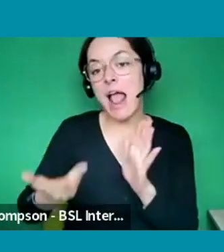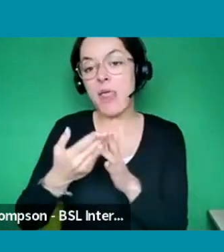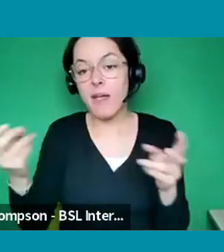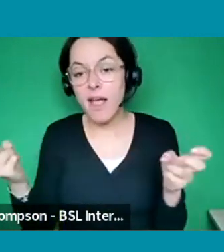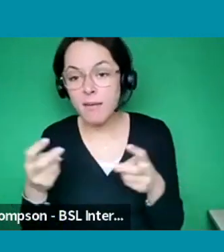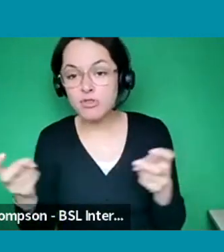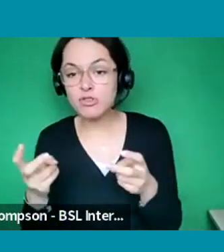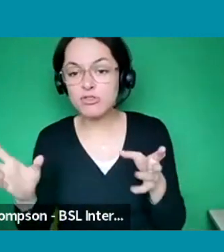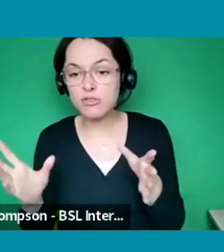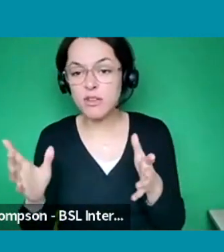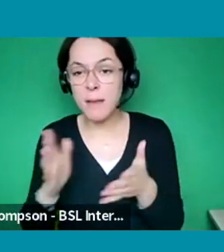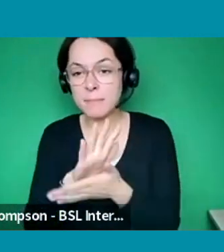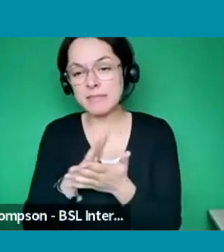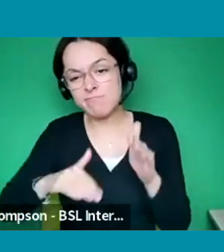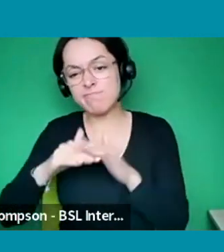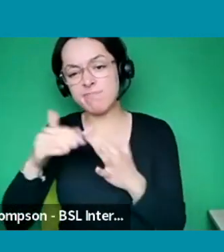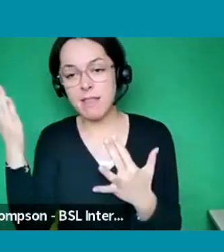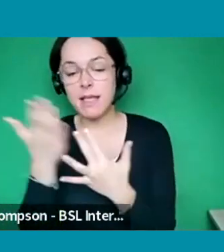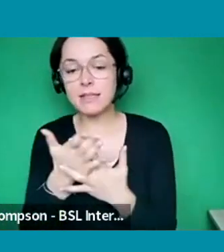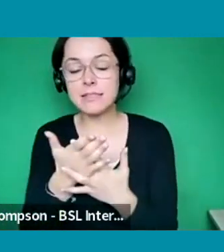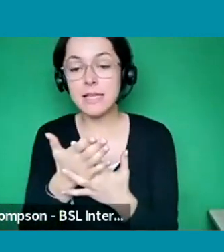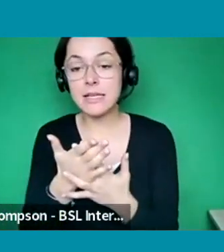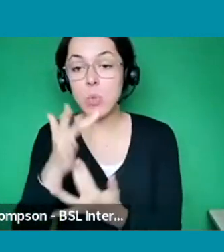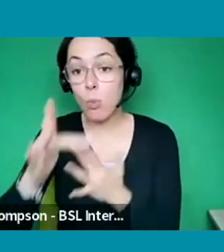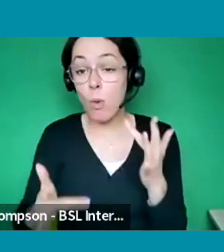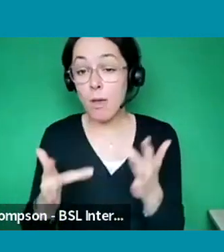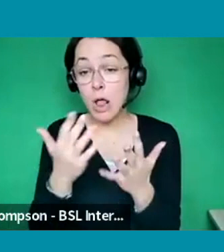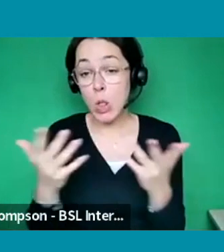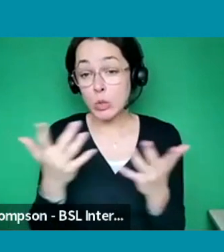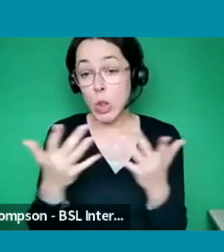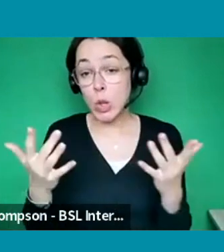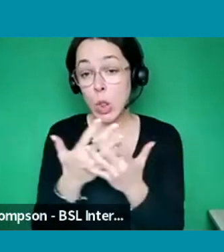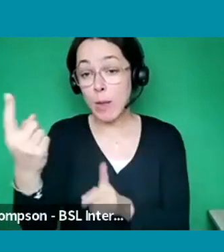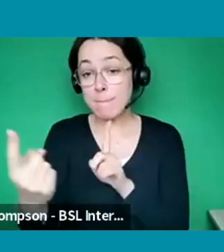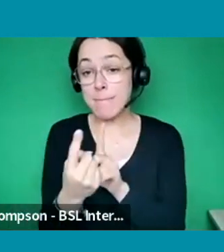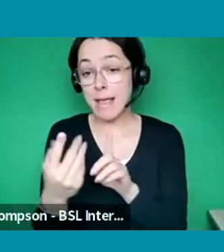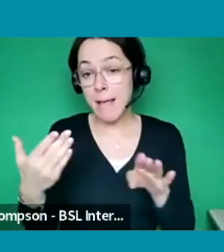There's also lots and lots of other meet the employer events there where you can find lots